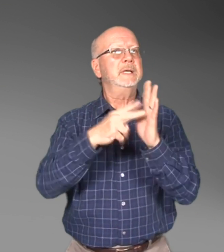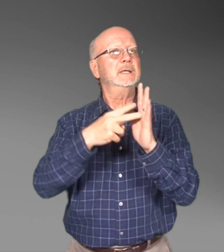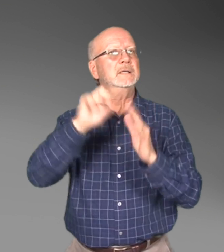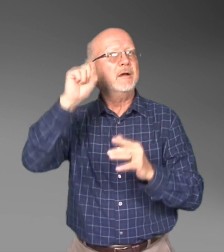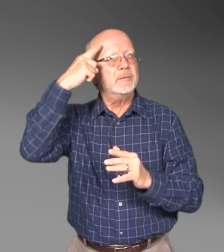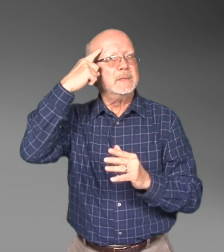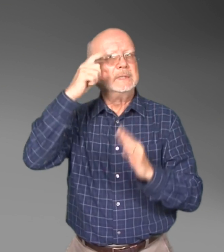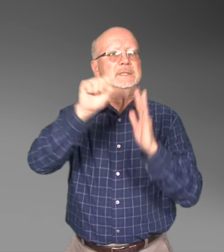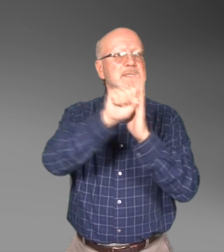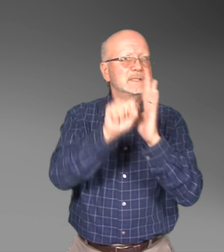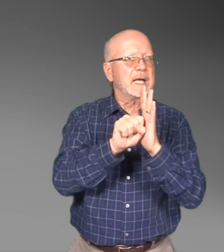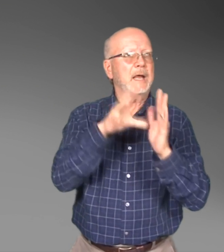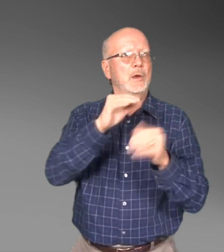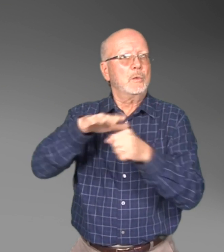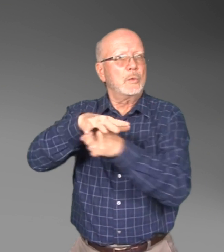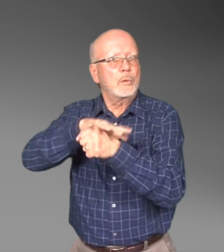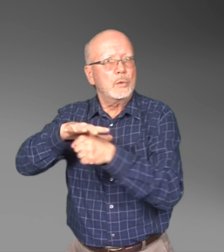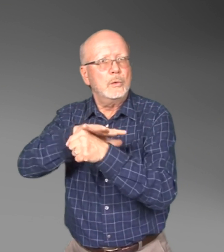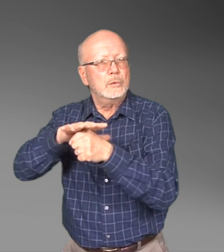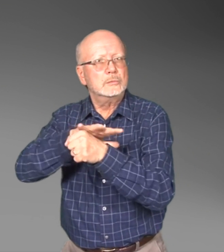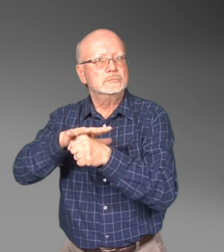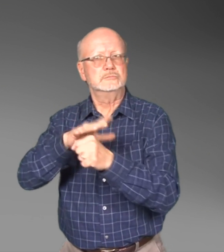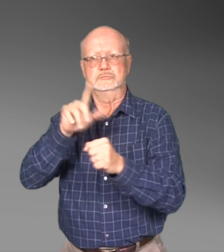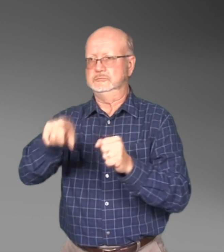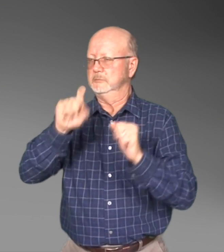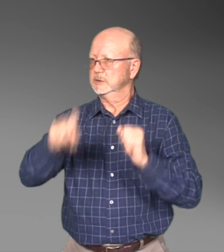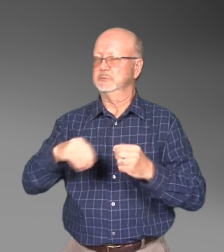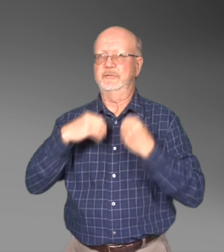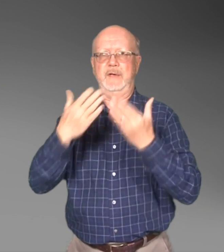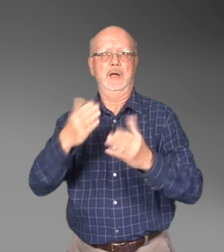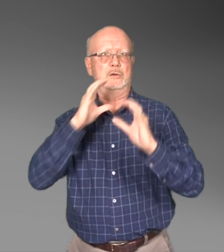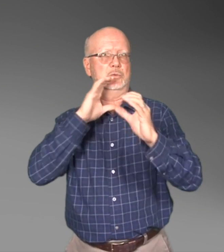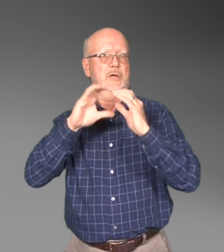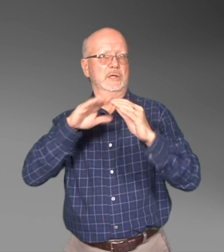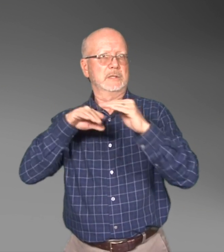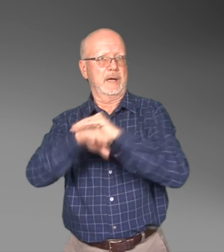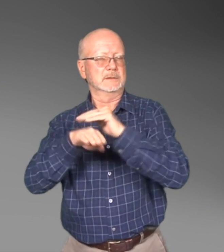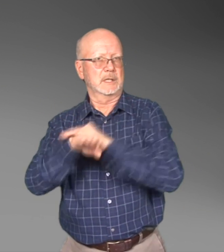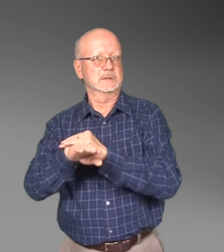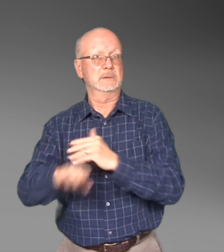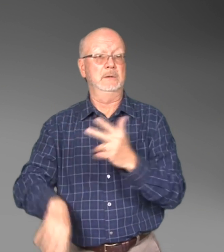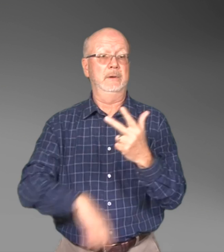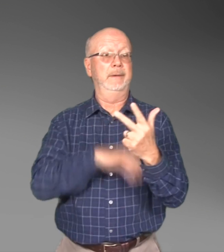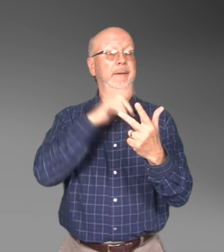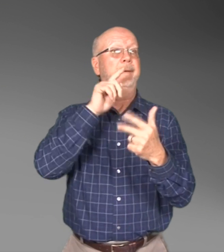ADA Title 2 involves state and local governments being accessible.